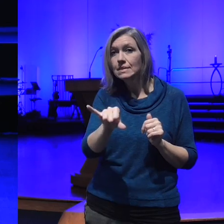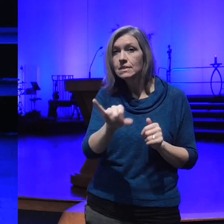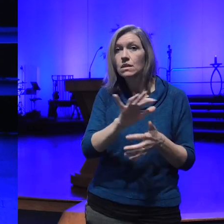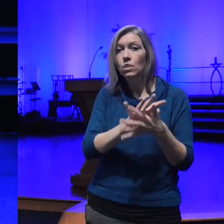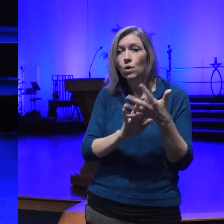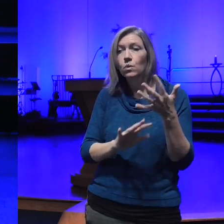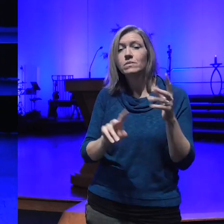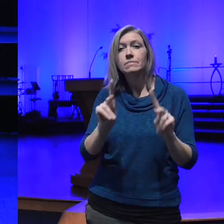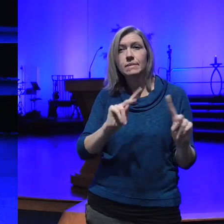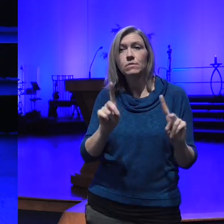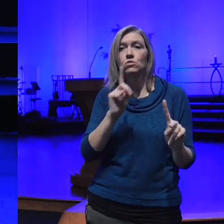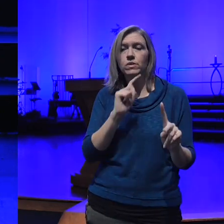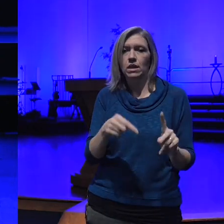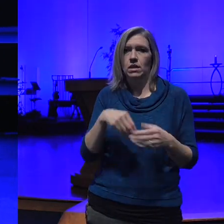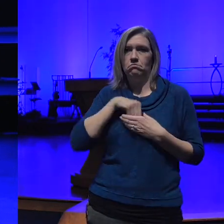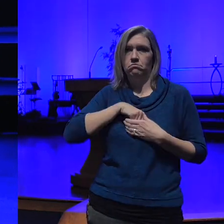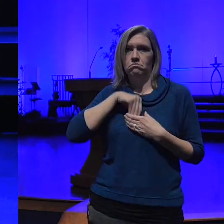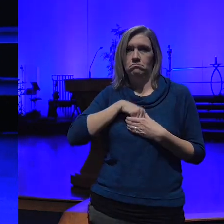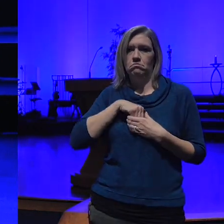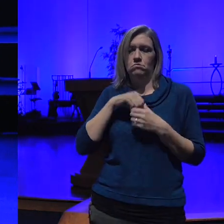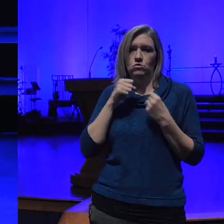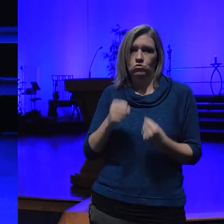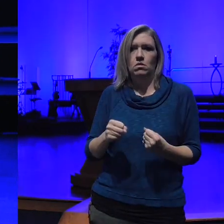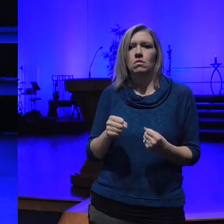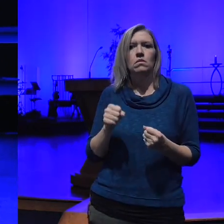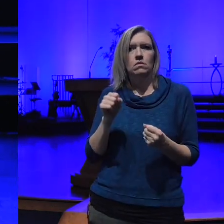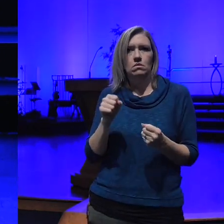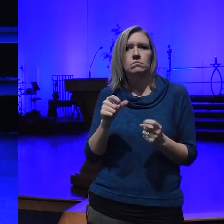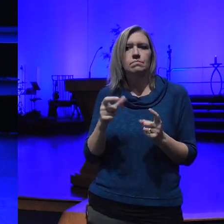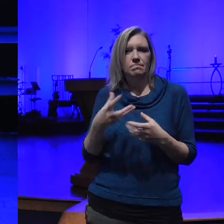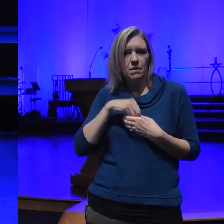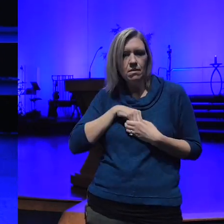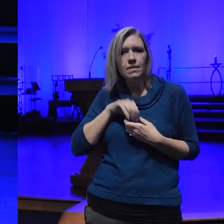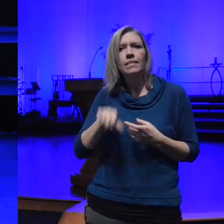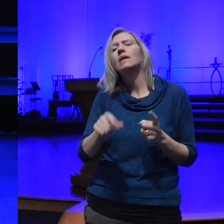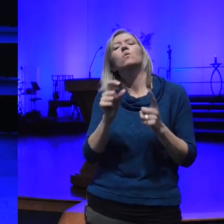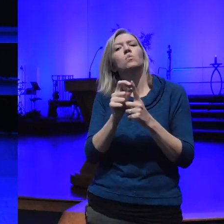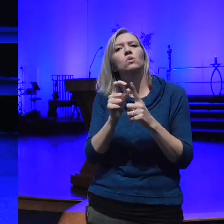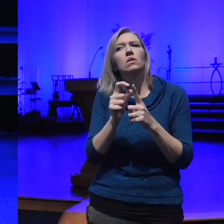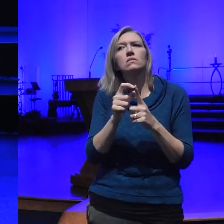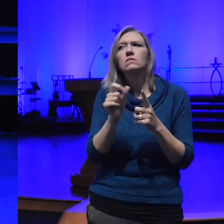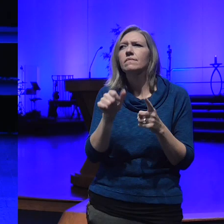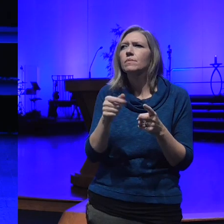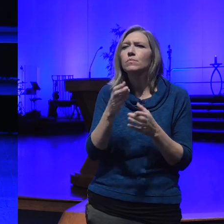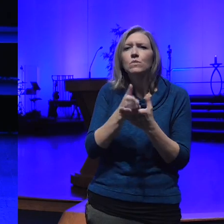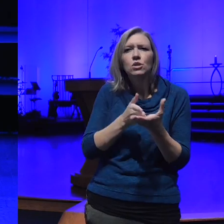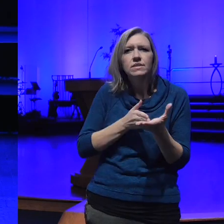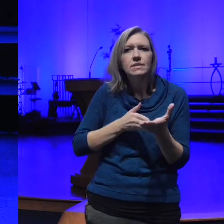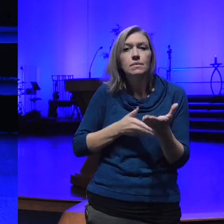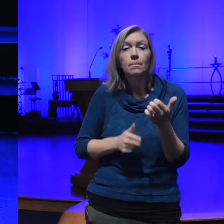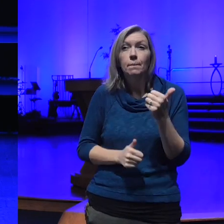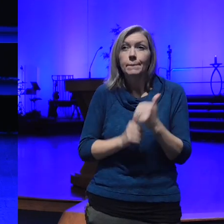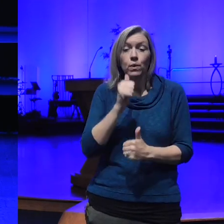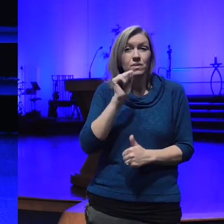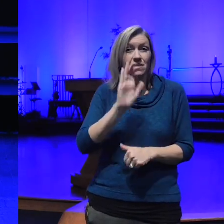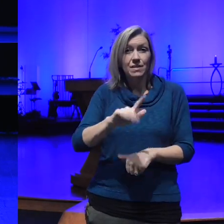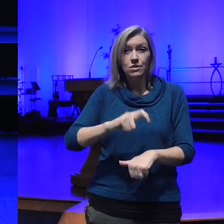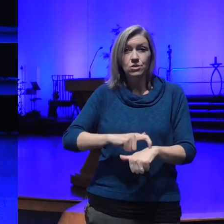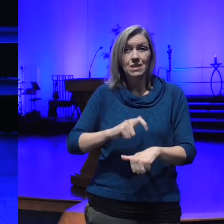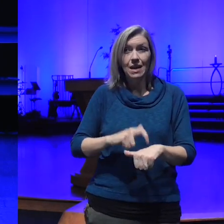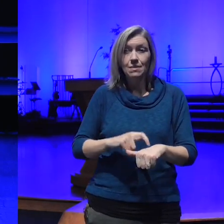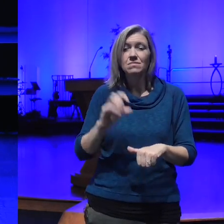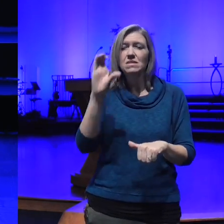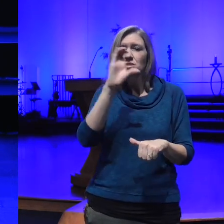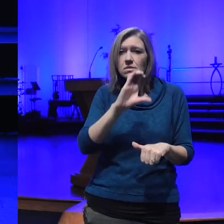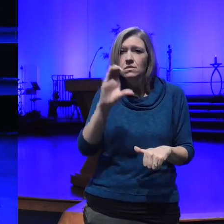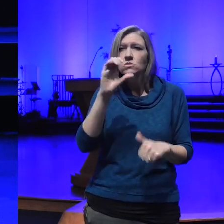that word is defined as someone who spends a a majority of their time seeking to be a beneficial